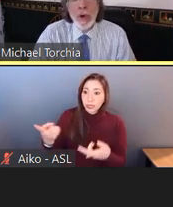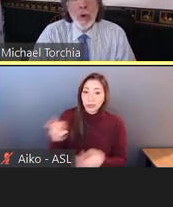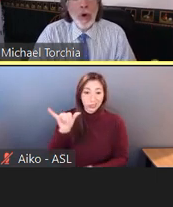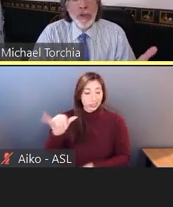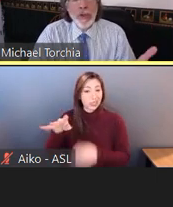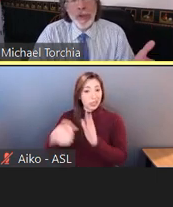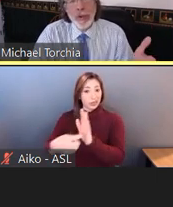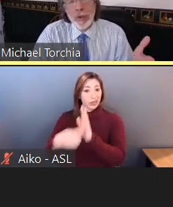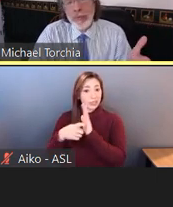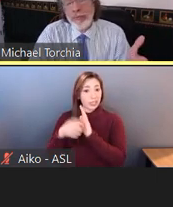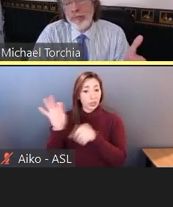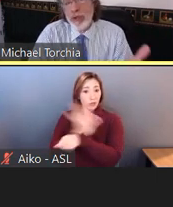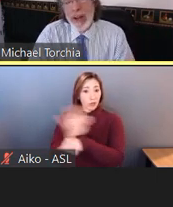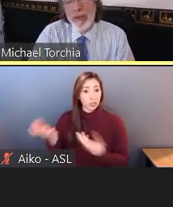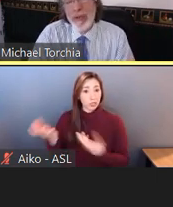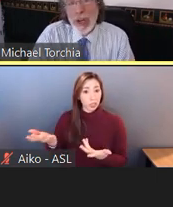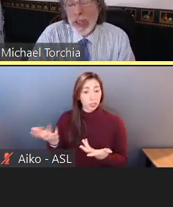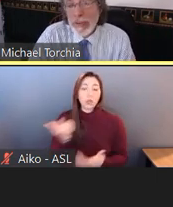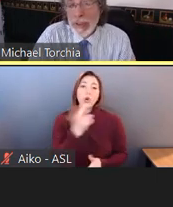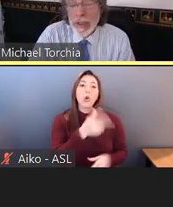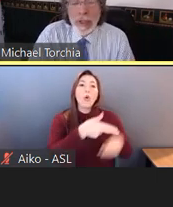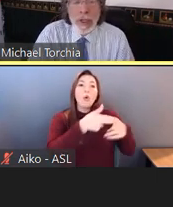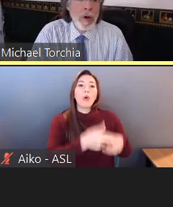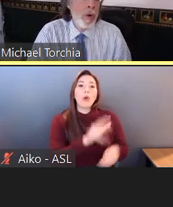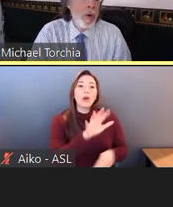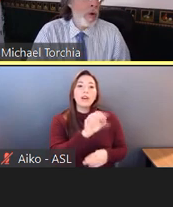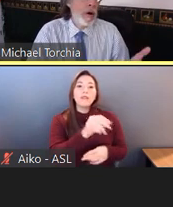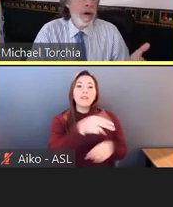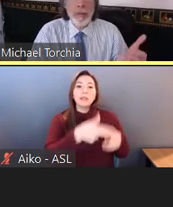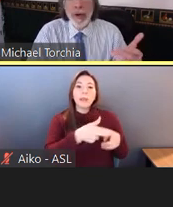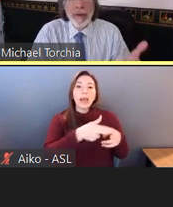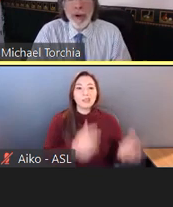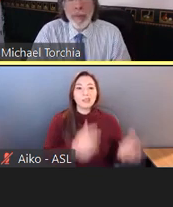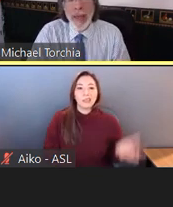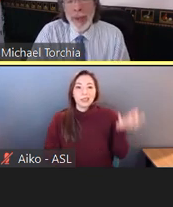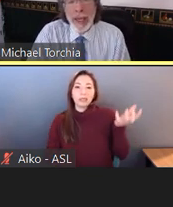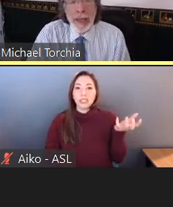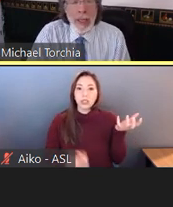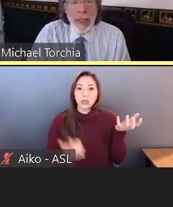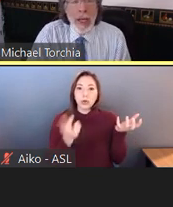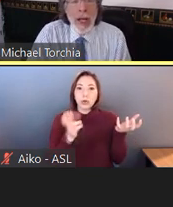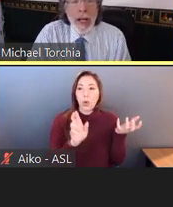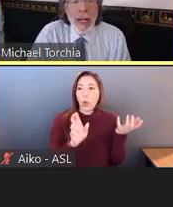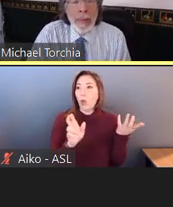or to drive a forklift, or whatever it may be?